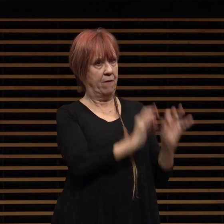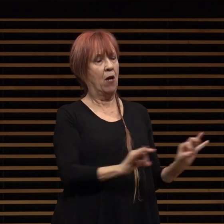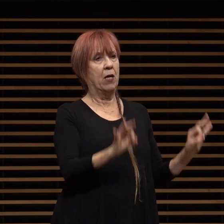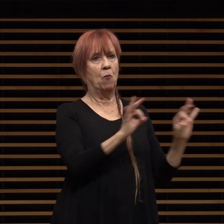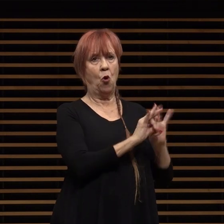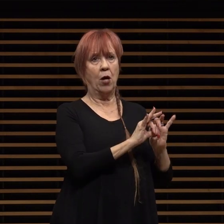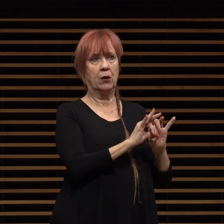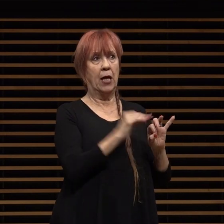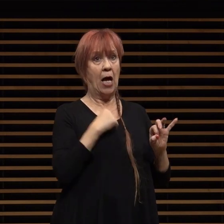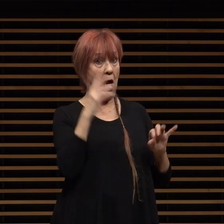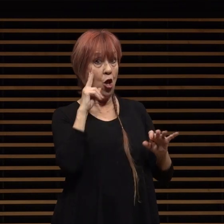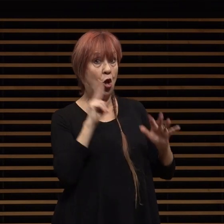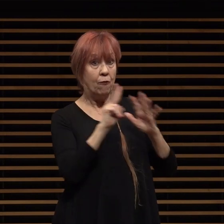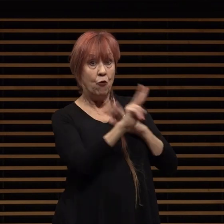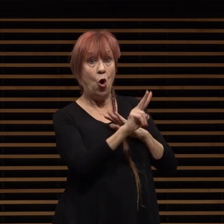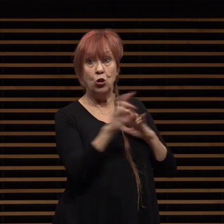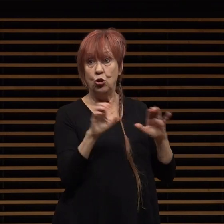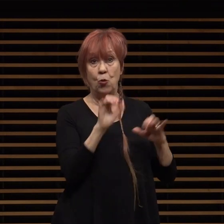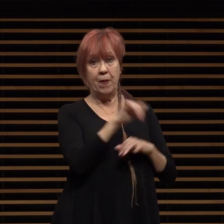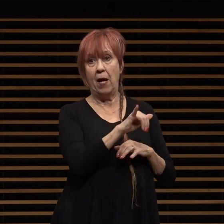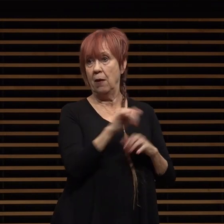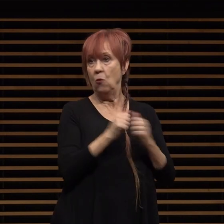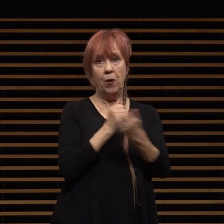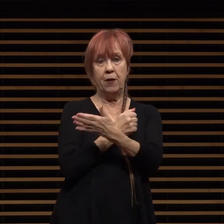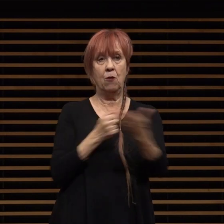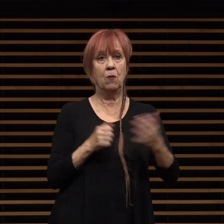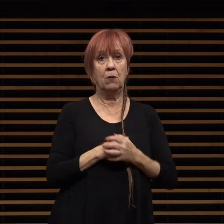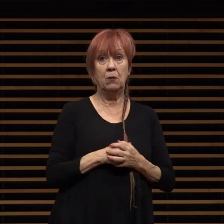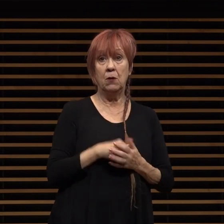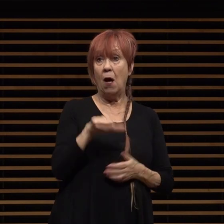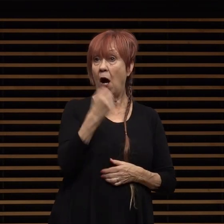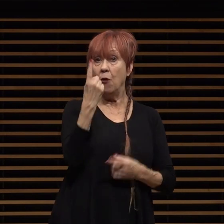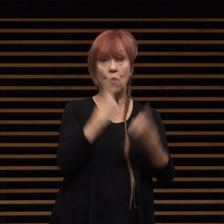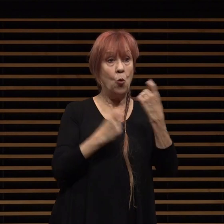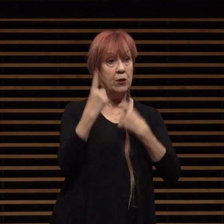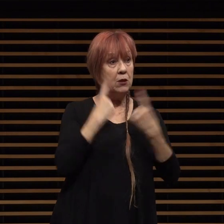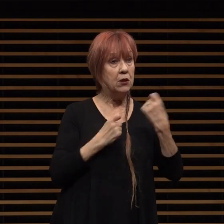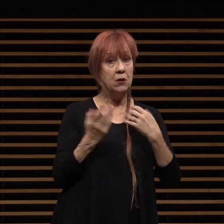doing that together with all of you